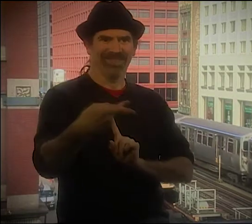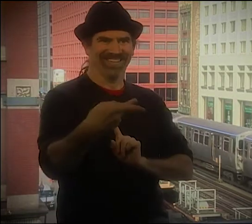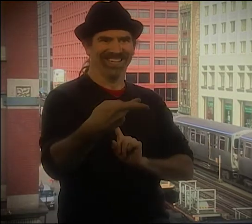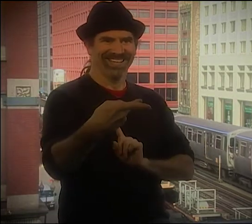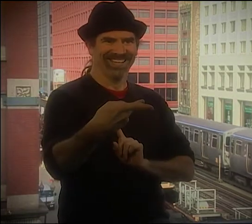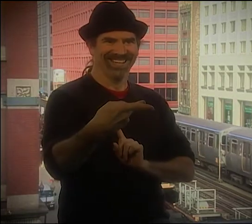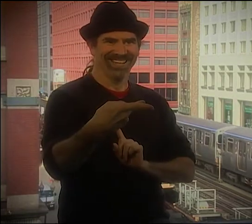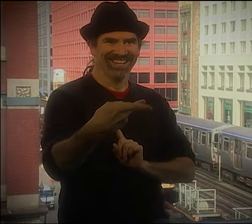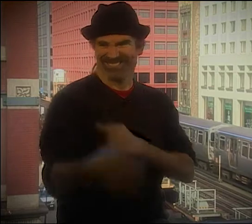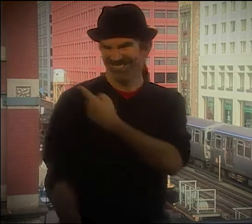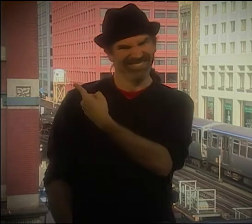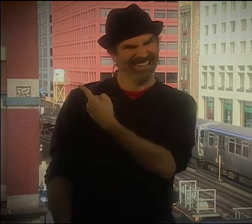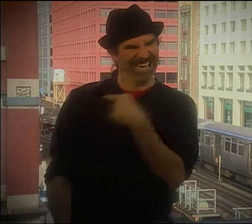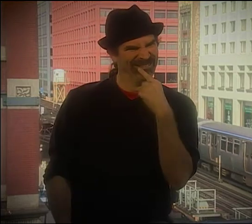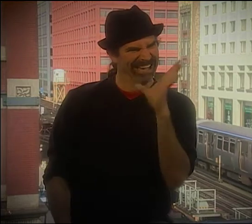FROM A WRITTEN SCRIPT.